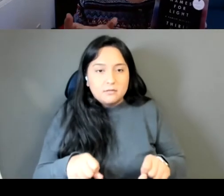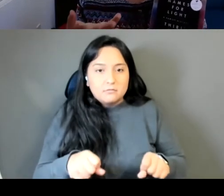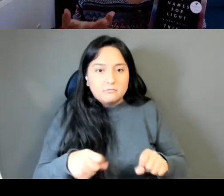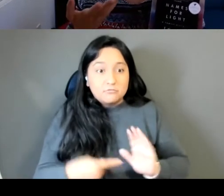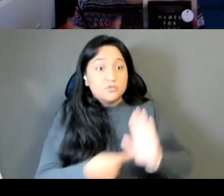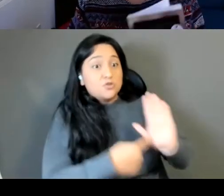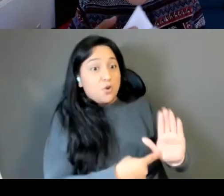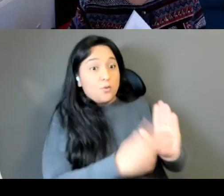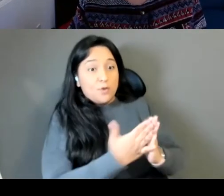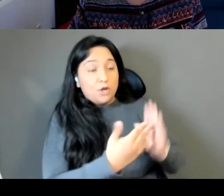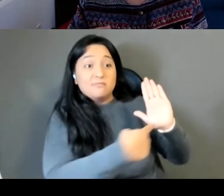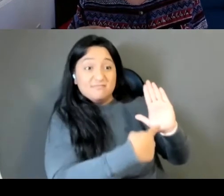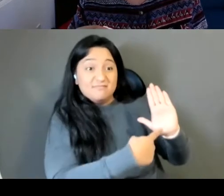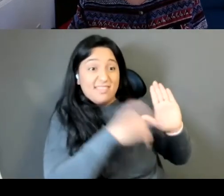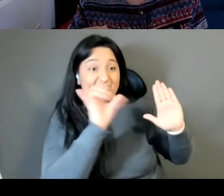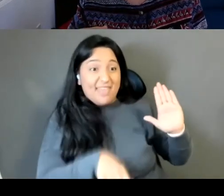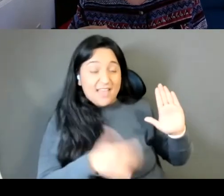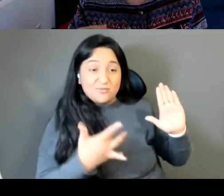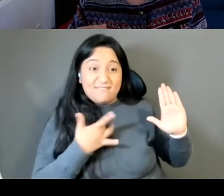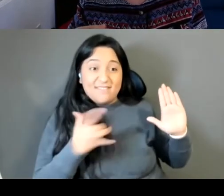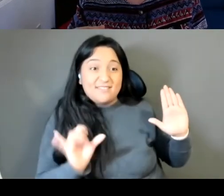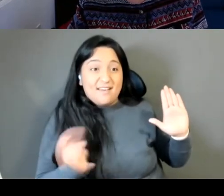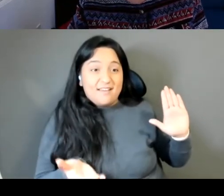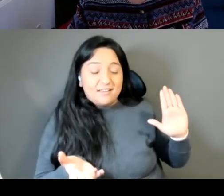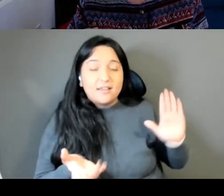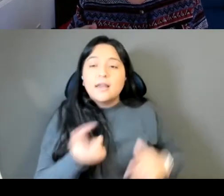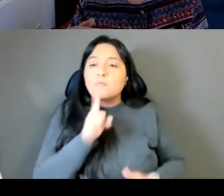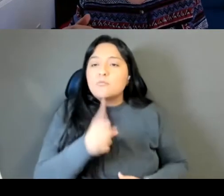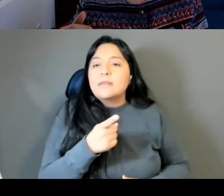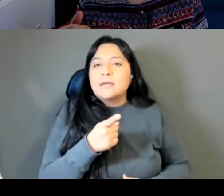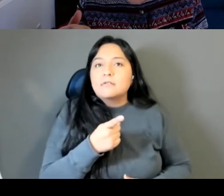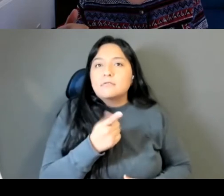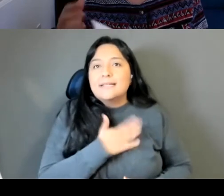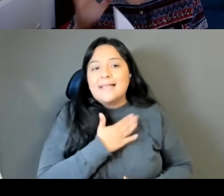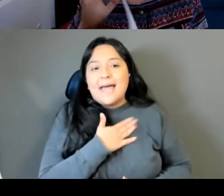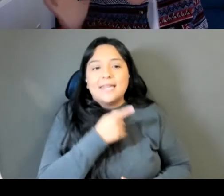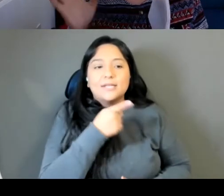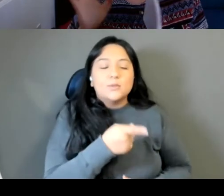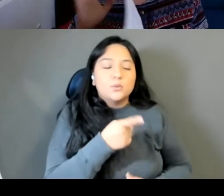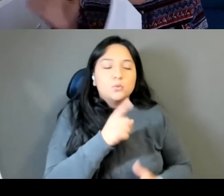And I'm so glad through that you let go of some of the, you know, need to think about